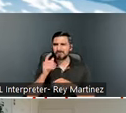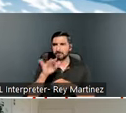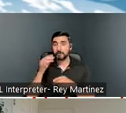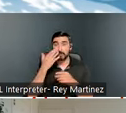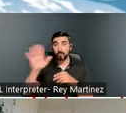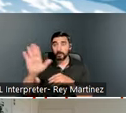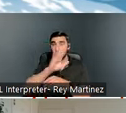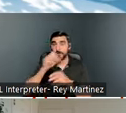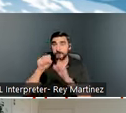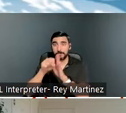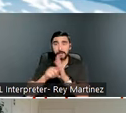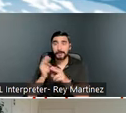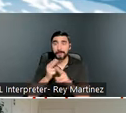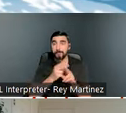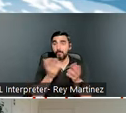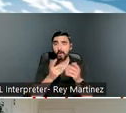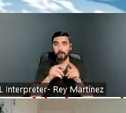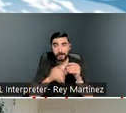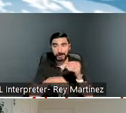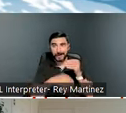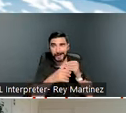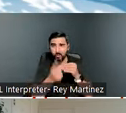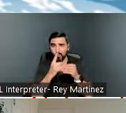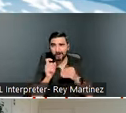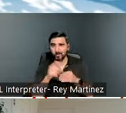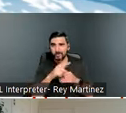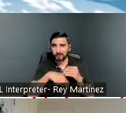Identifying that brain injury question and they were very happy to put that on their screening